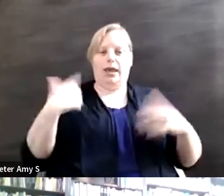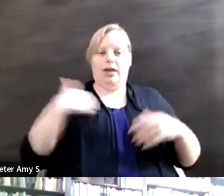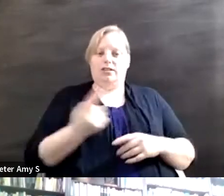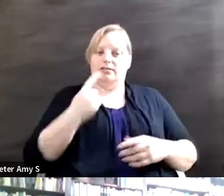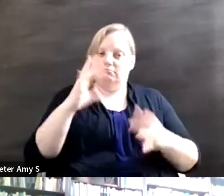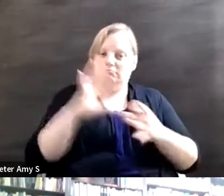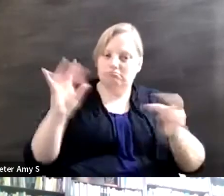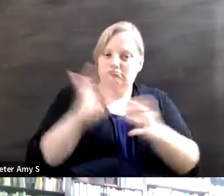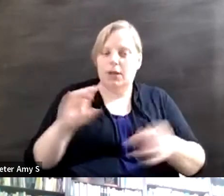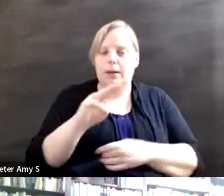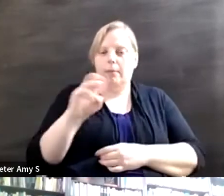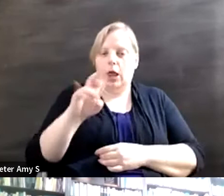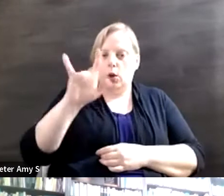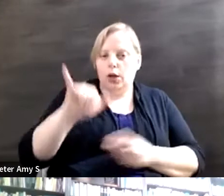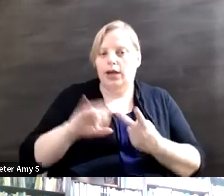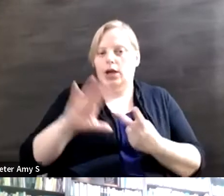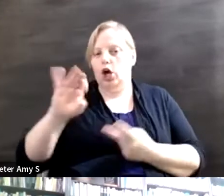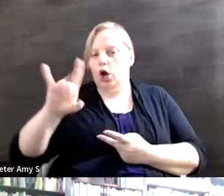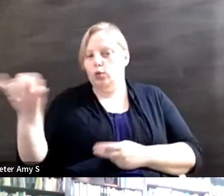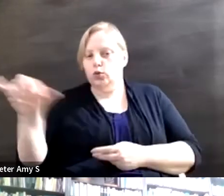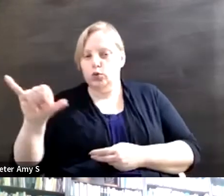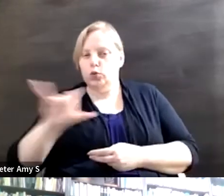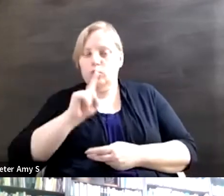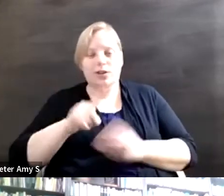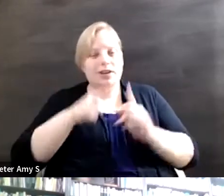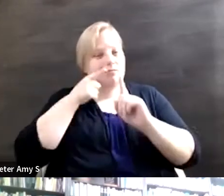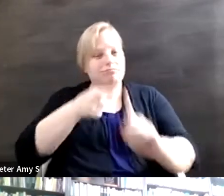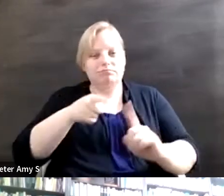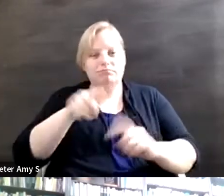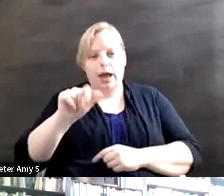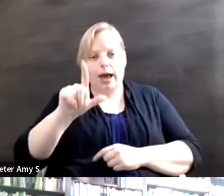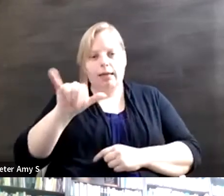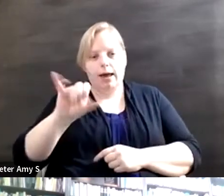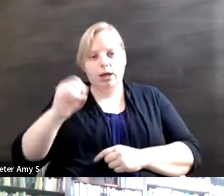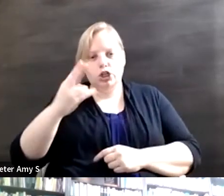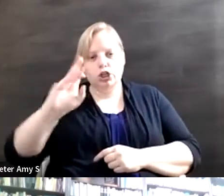there is the matter of allyship. There's the matter of creating movements and synergies